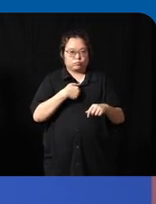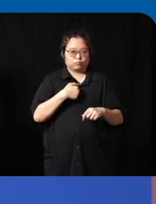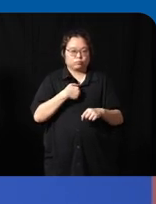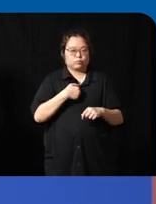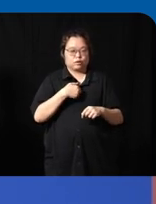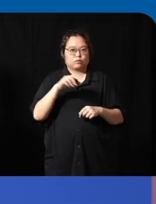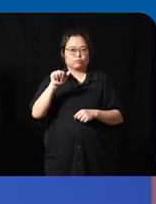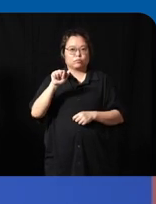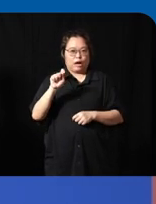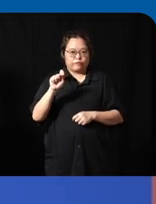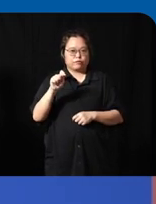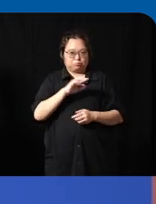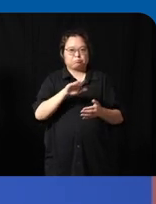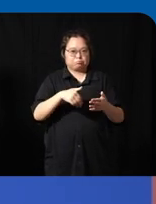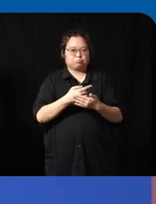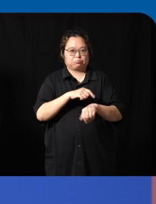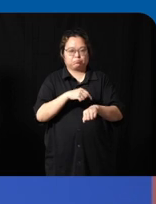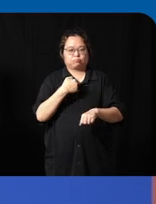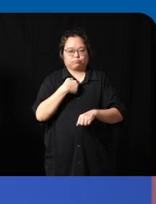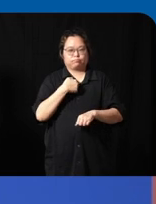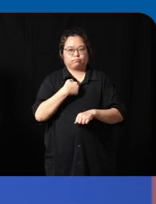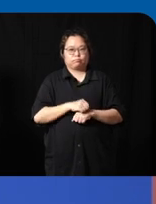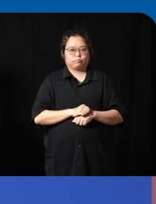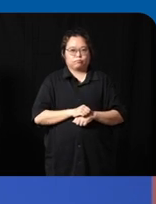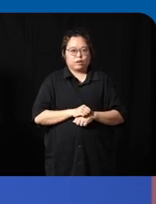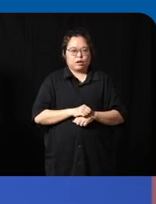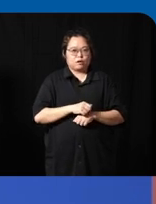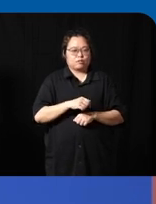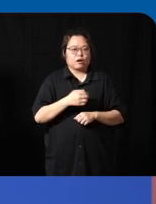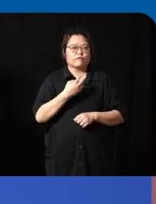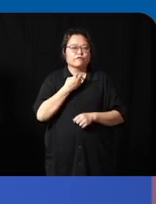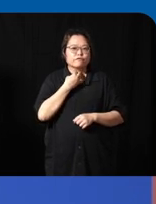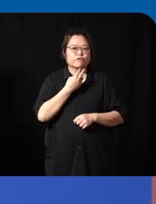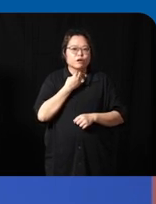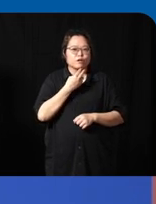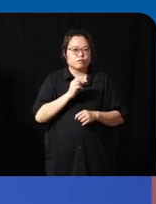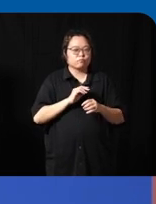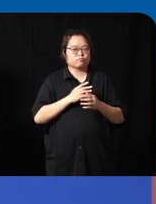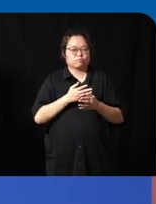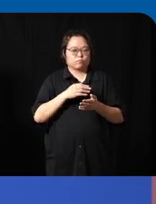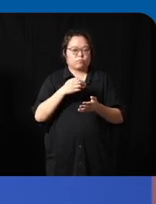the time I mean without without voice over on my phone I wouldn't be able to communicate with other